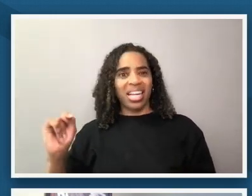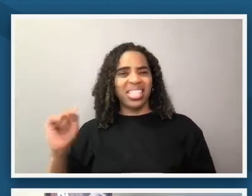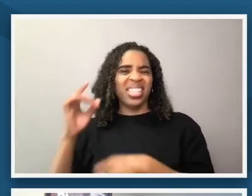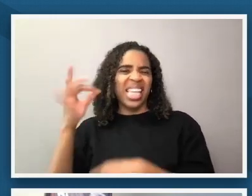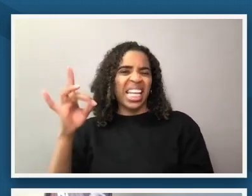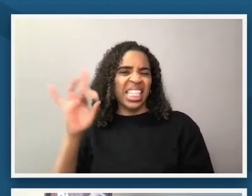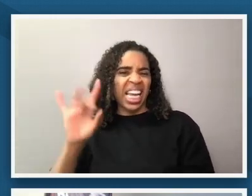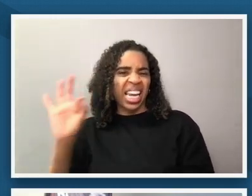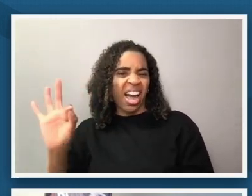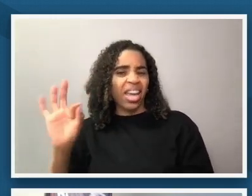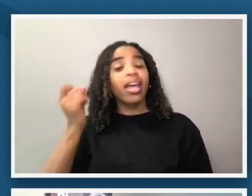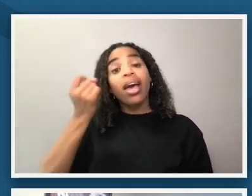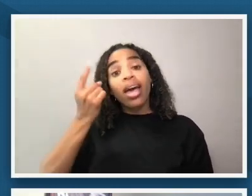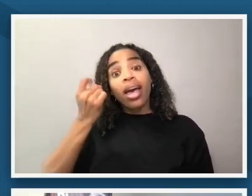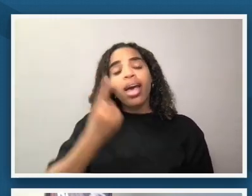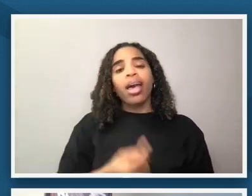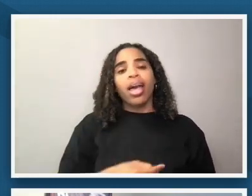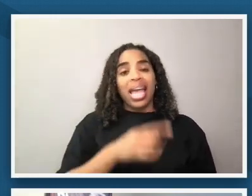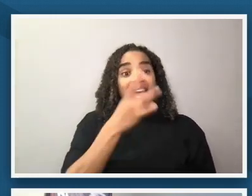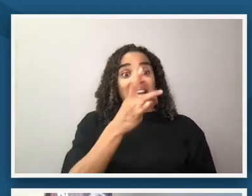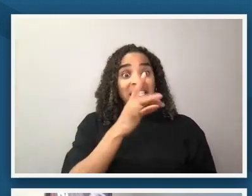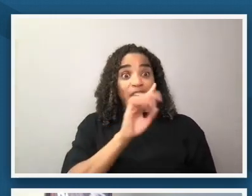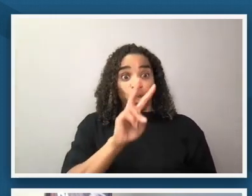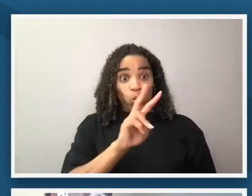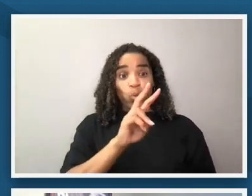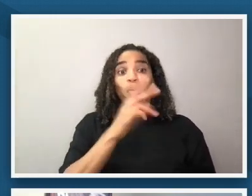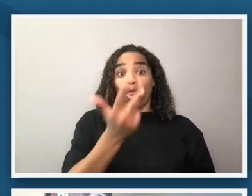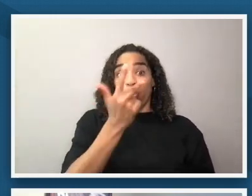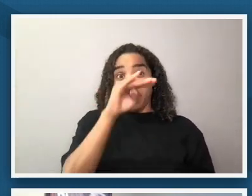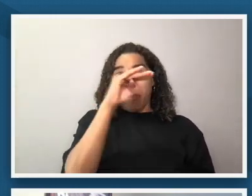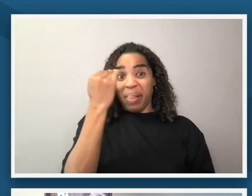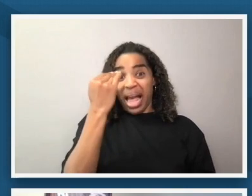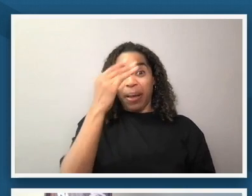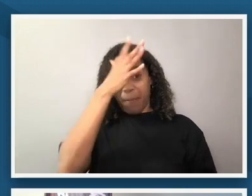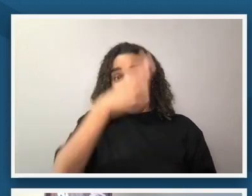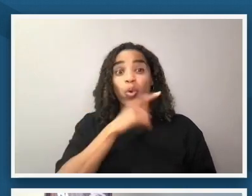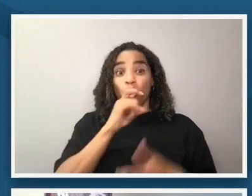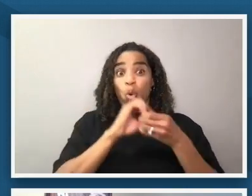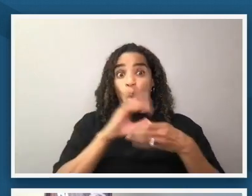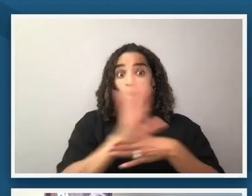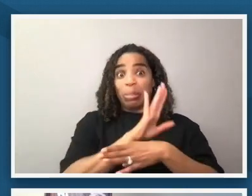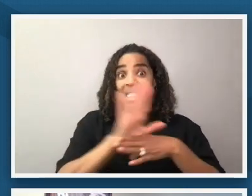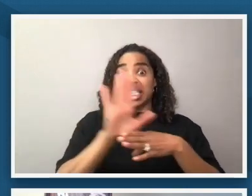businessmen were were lynched in memphis